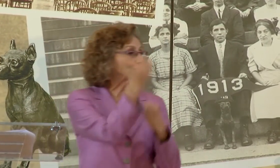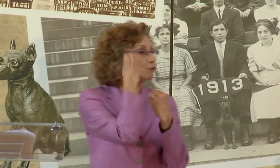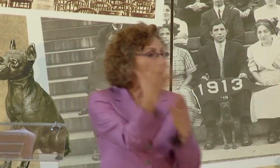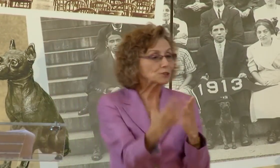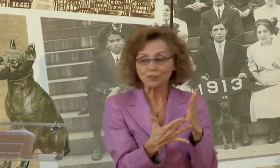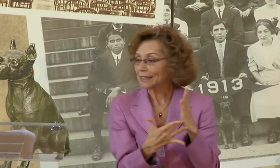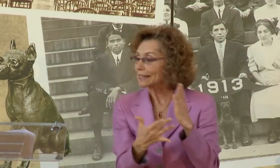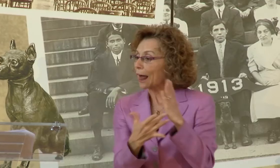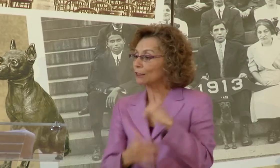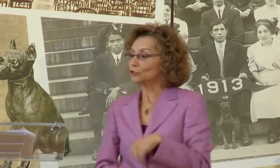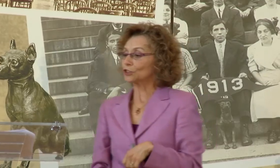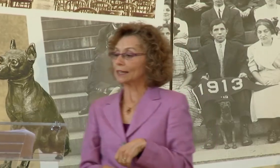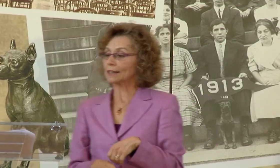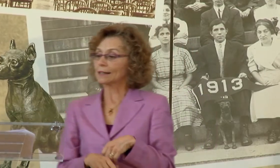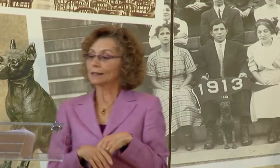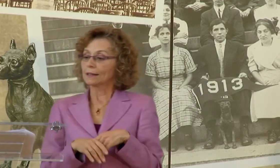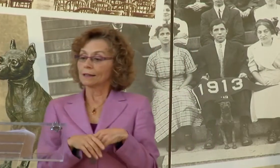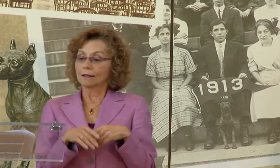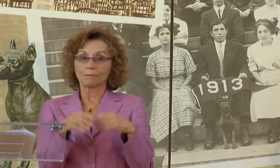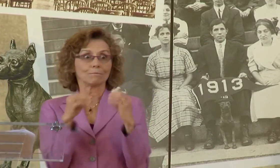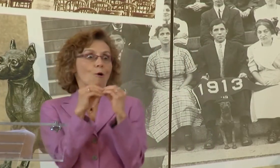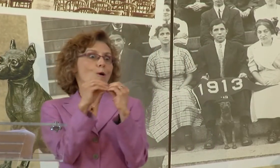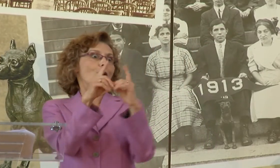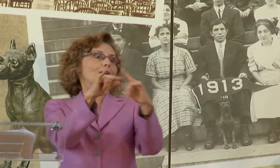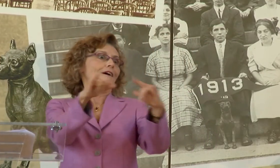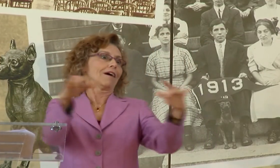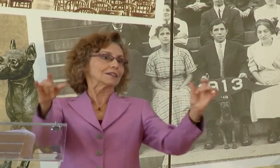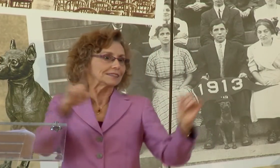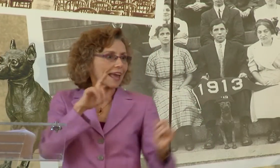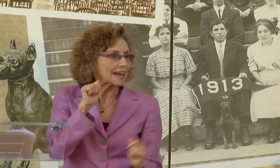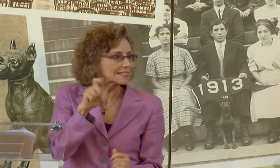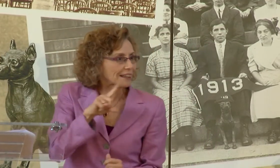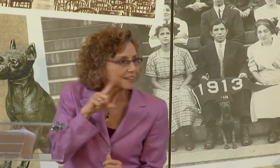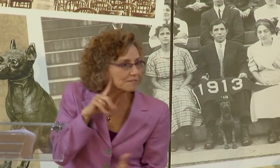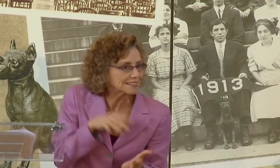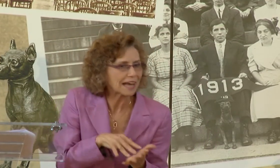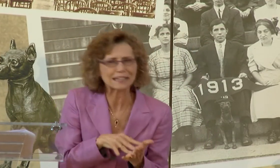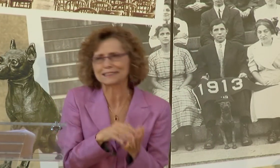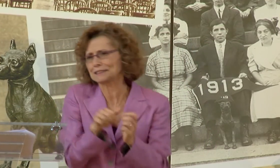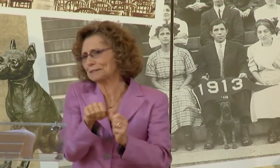THEATER, INFORMATION TECHNOLOGY AND MANY, MANY OTHERS.